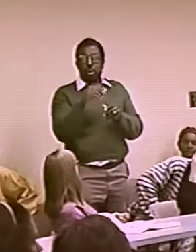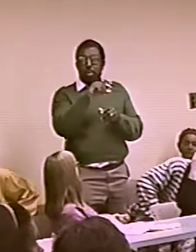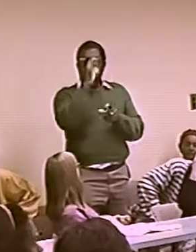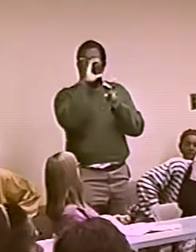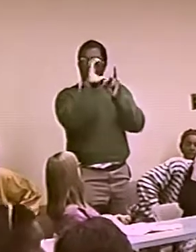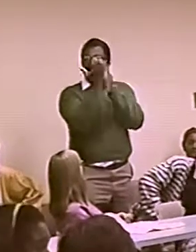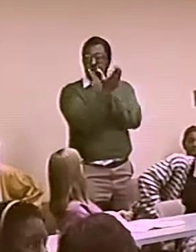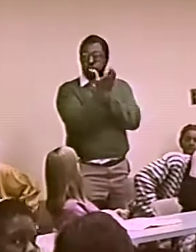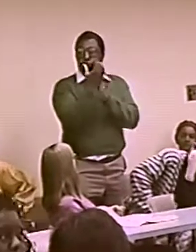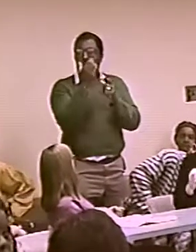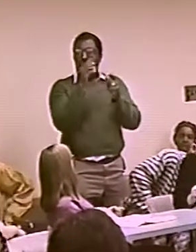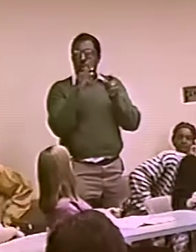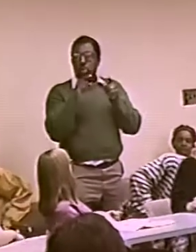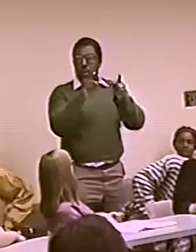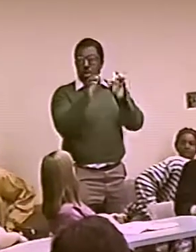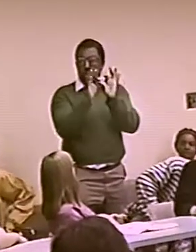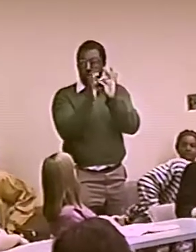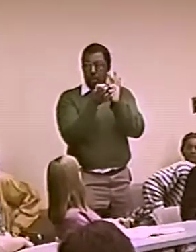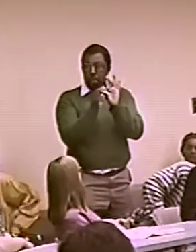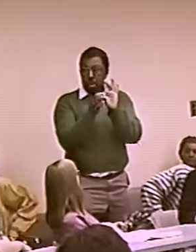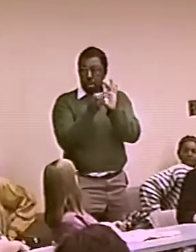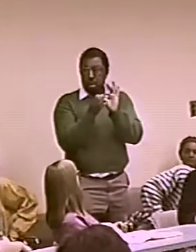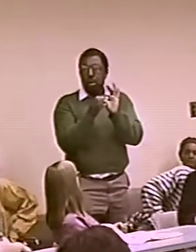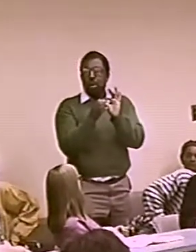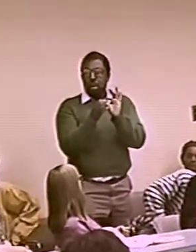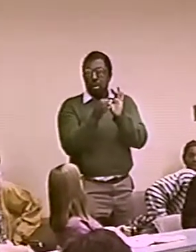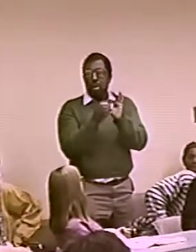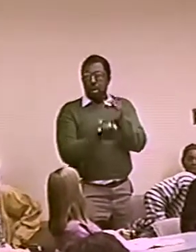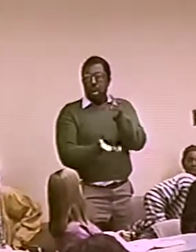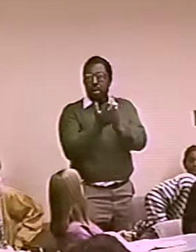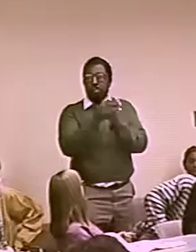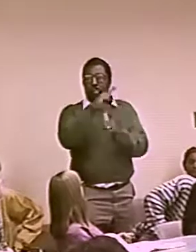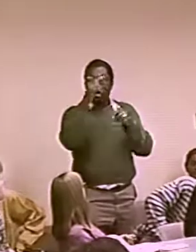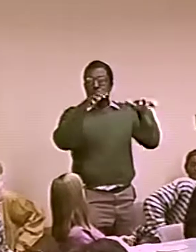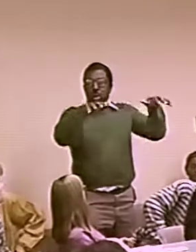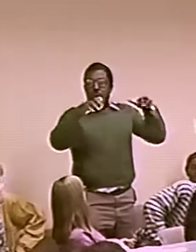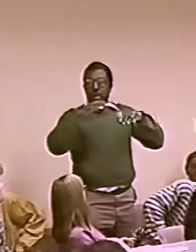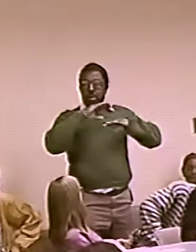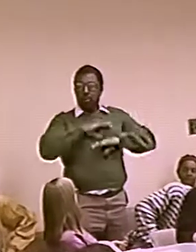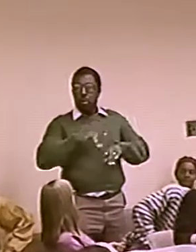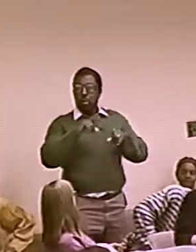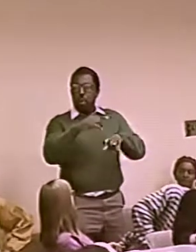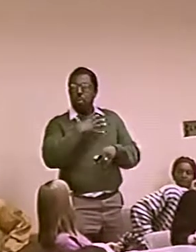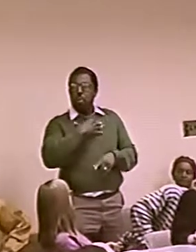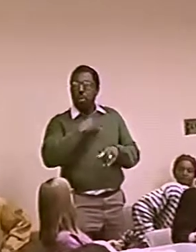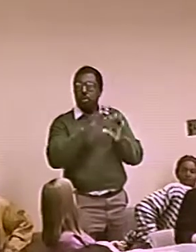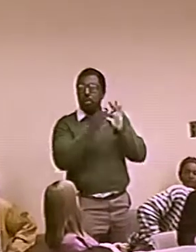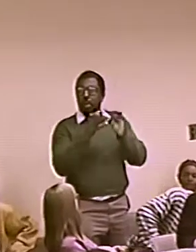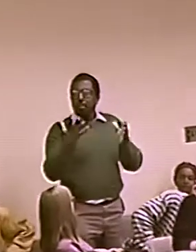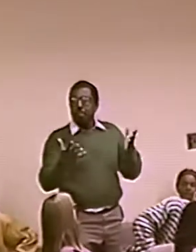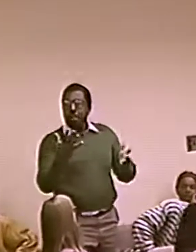BETWEEN COMMUNICATION FOR THE INTERPRETERS IN THE ... BECAUSE OFTEN AN INTERPRETER WILL NOT KNOW HOW TO INCORPORATE THAT CULTURE